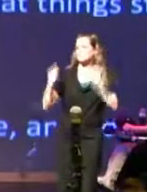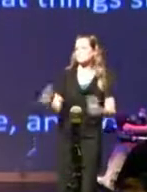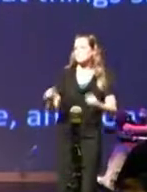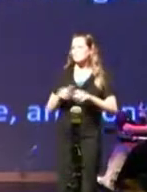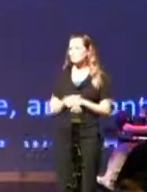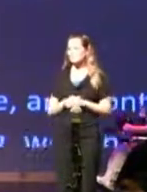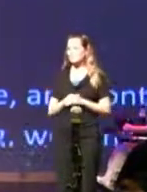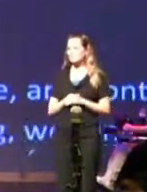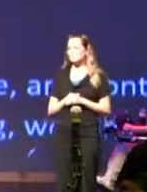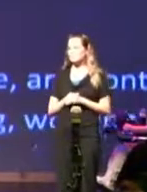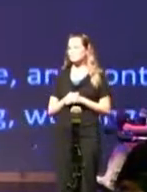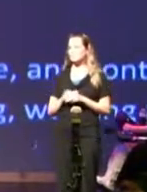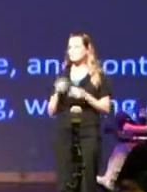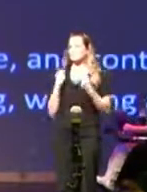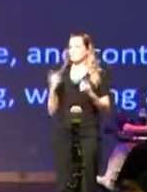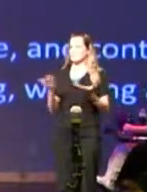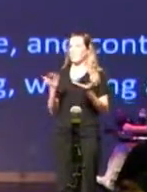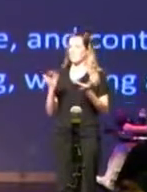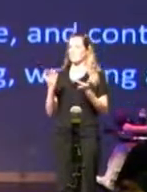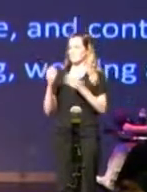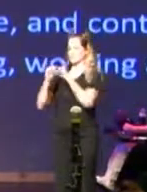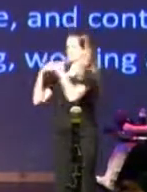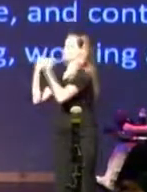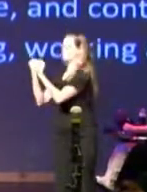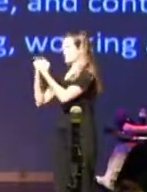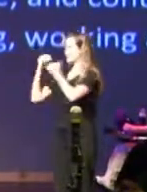ourselves living outside of the constraints of an ableist, oddist, famous